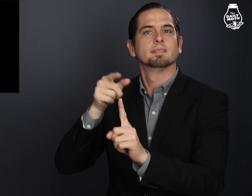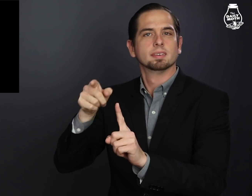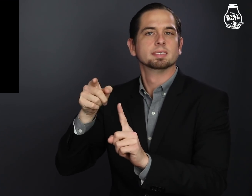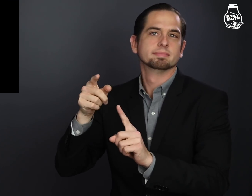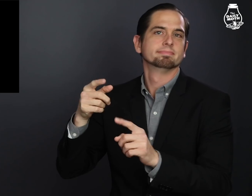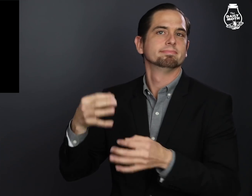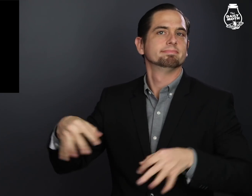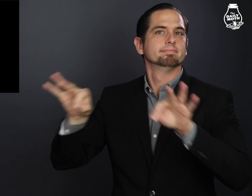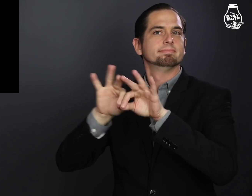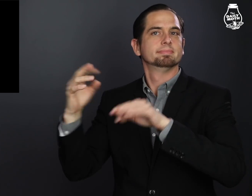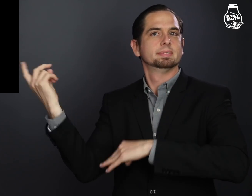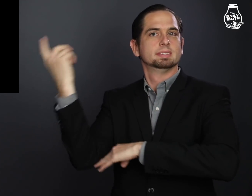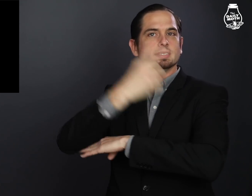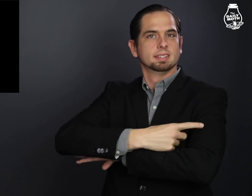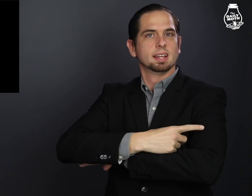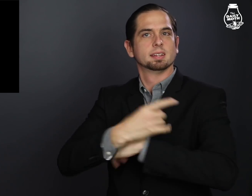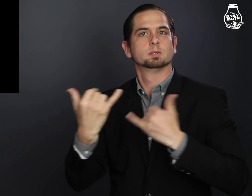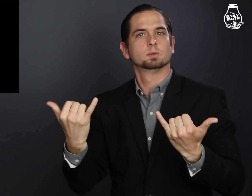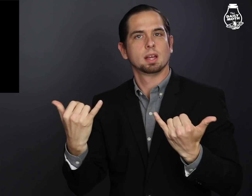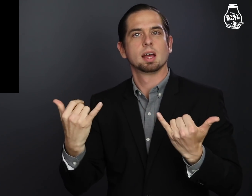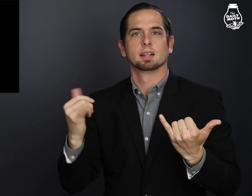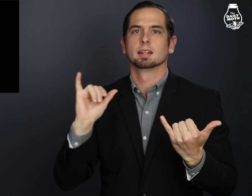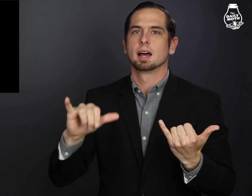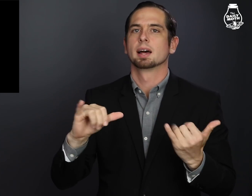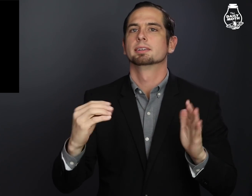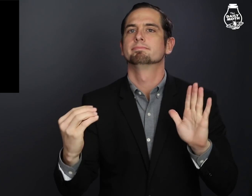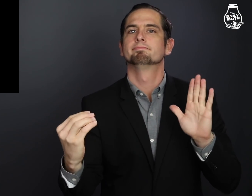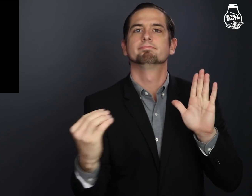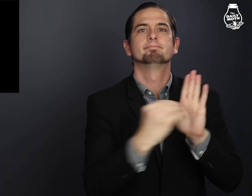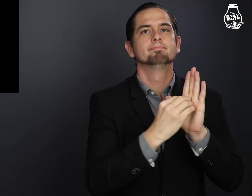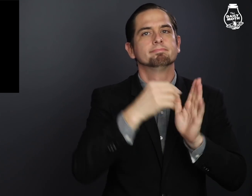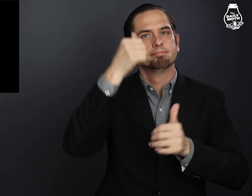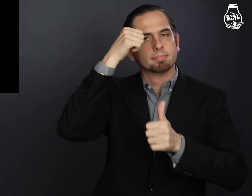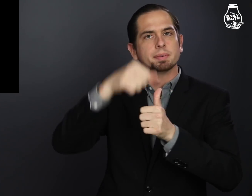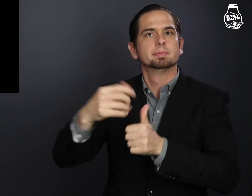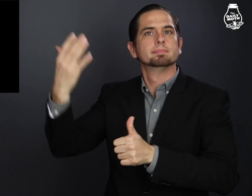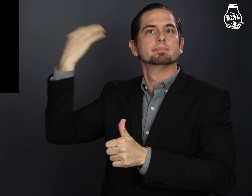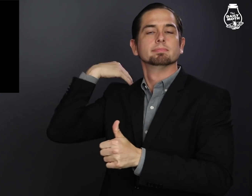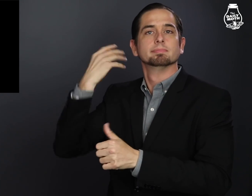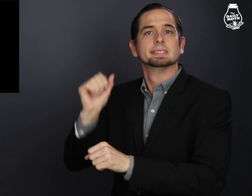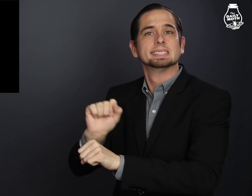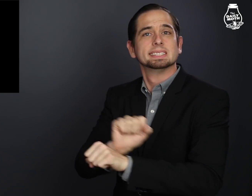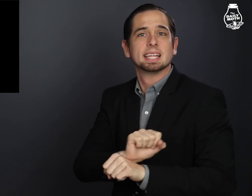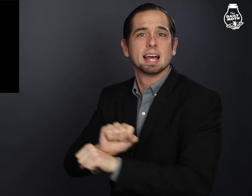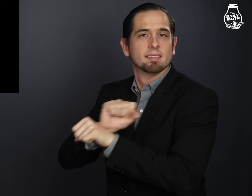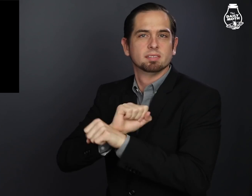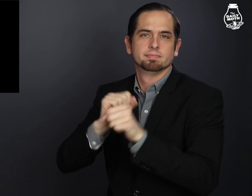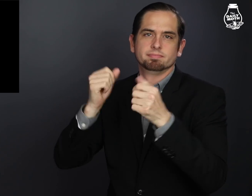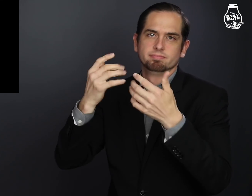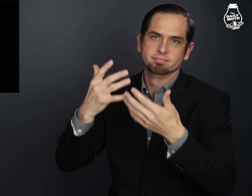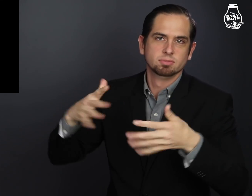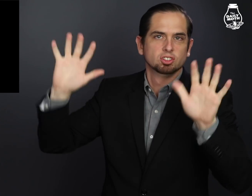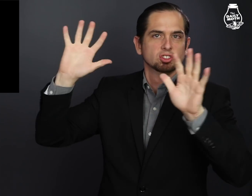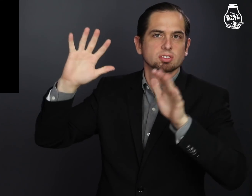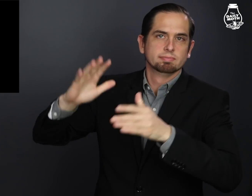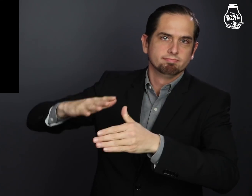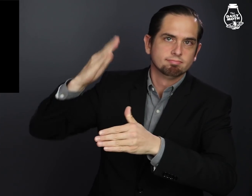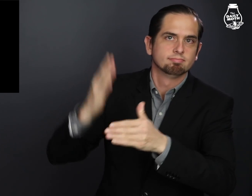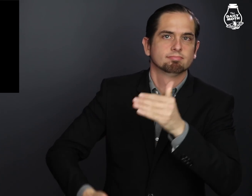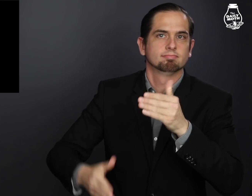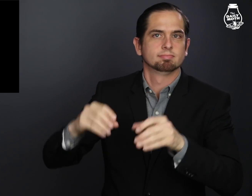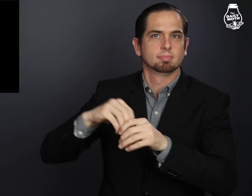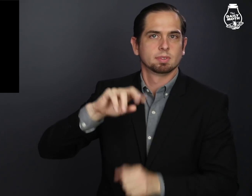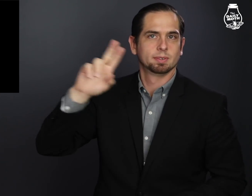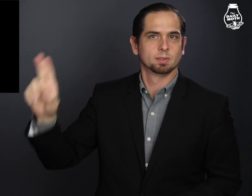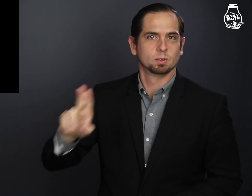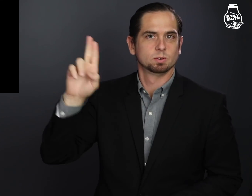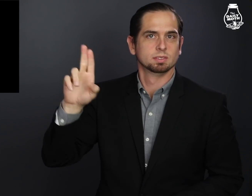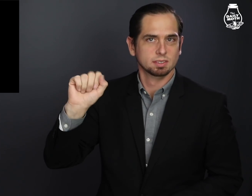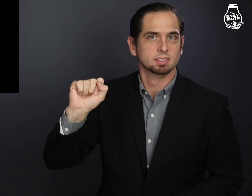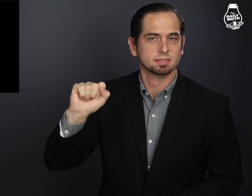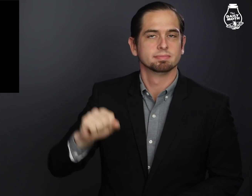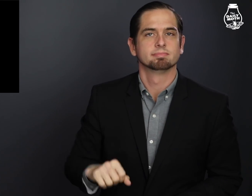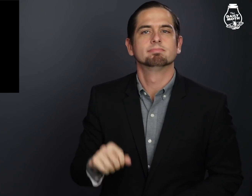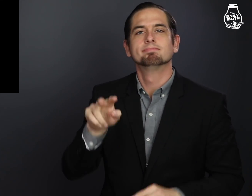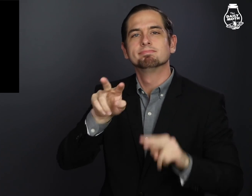It is a day which marks the end of slavery in the U.S.